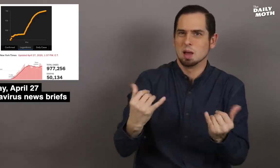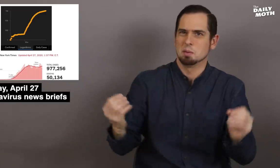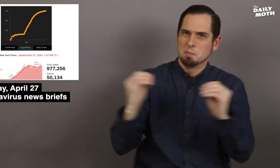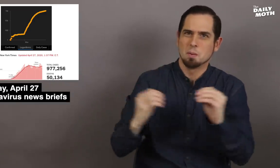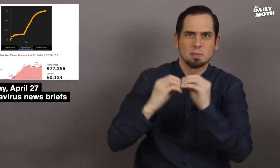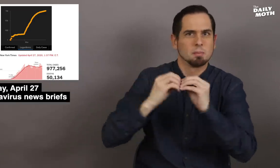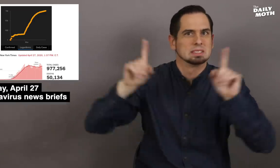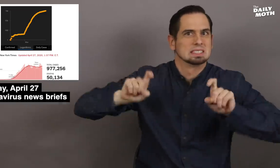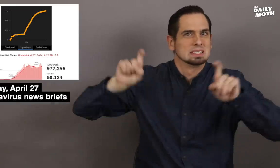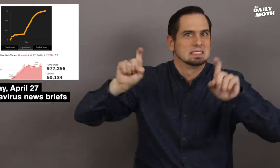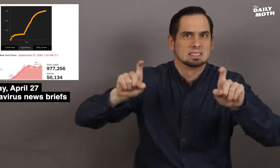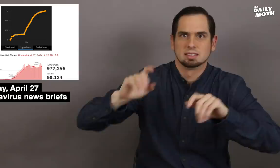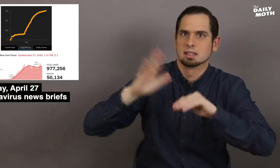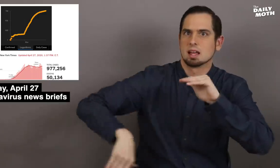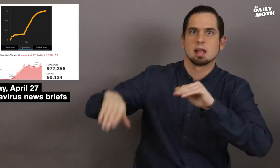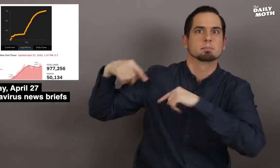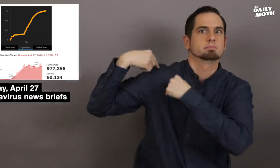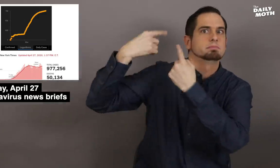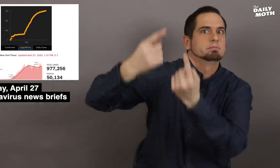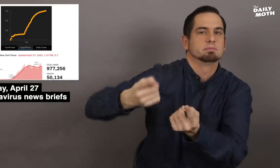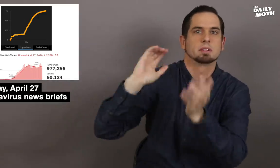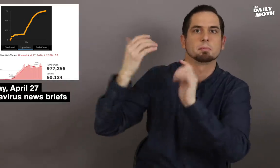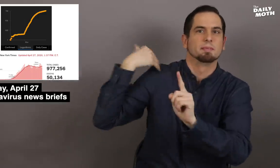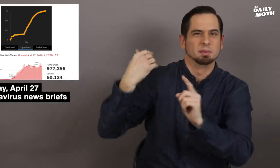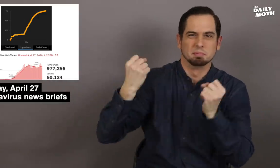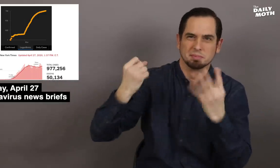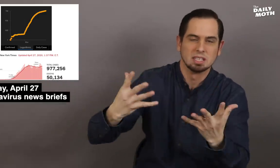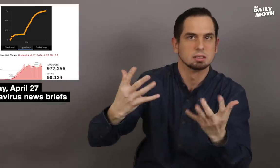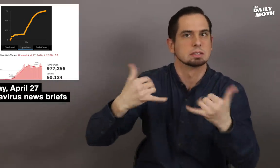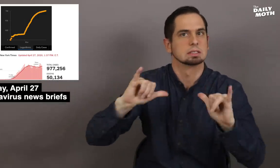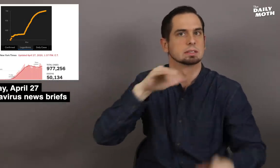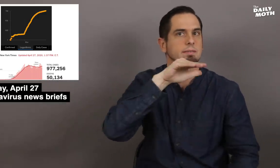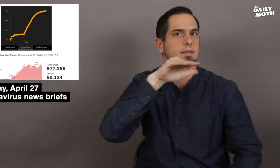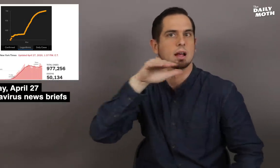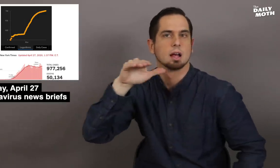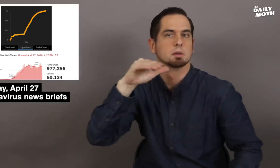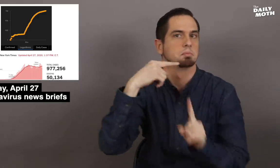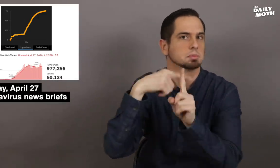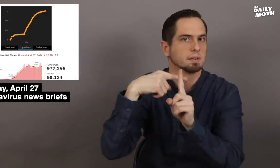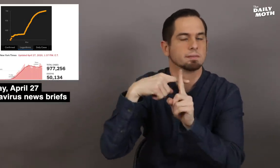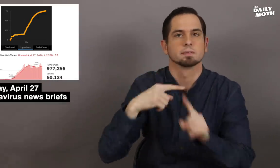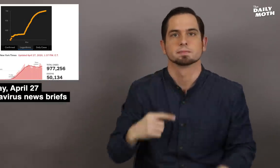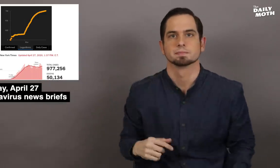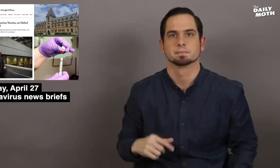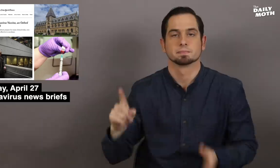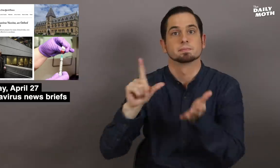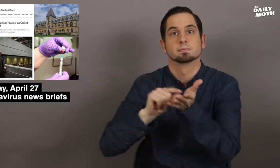because we're having more tests than before.